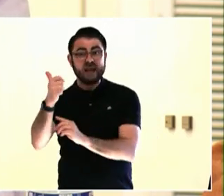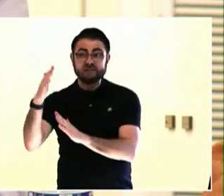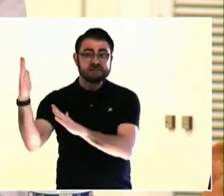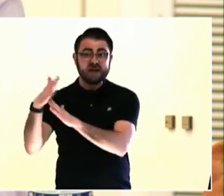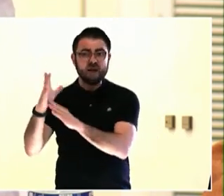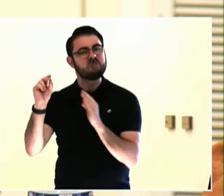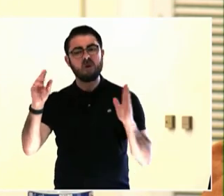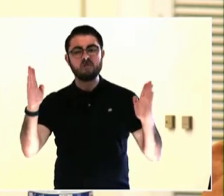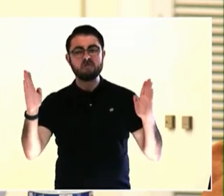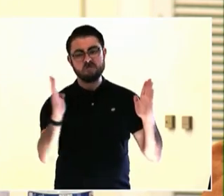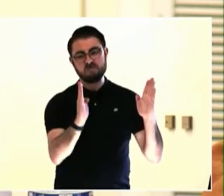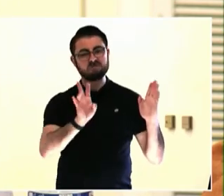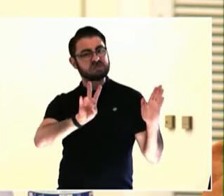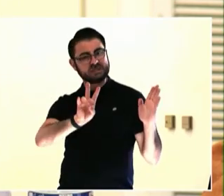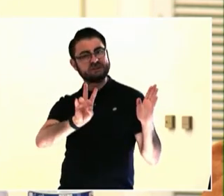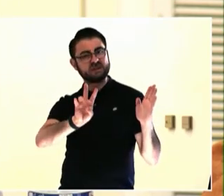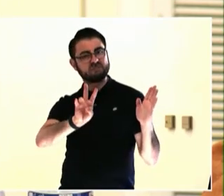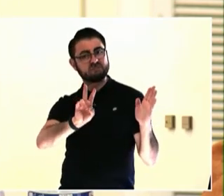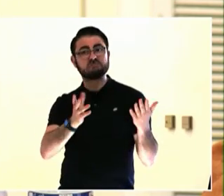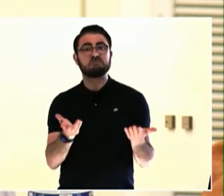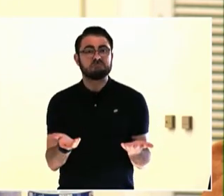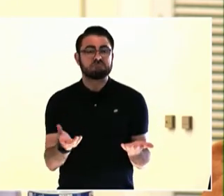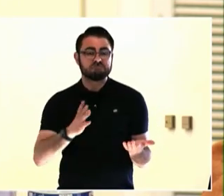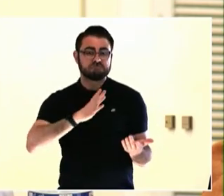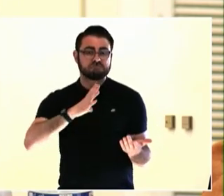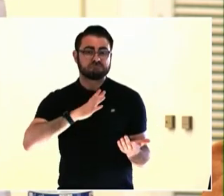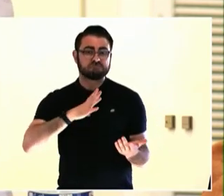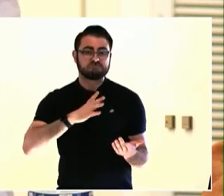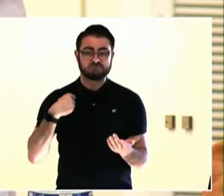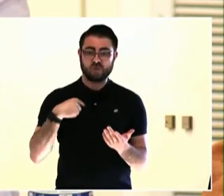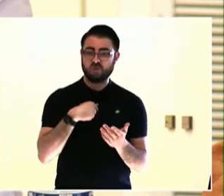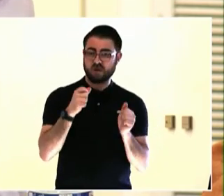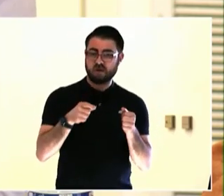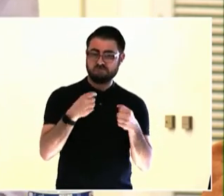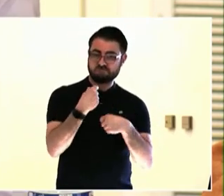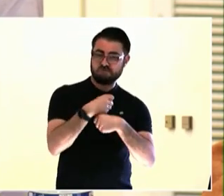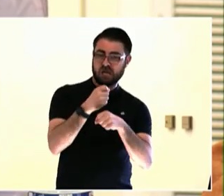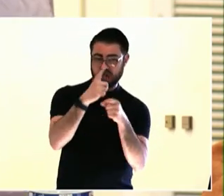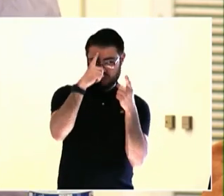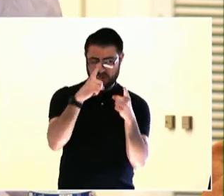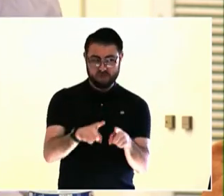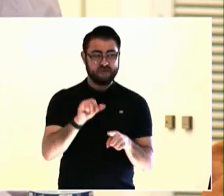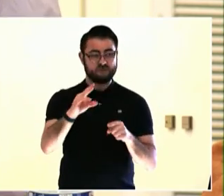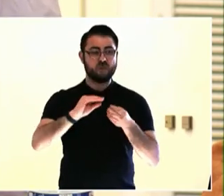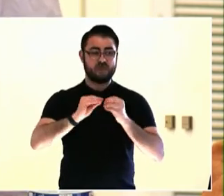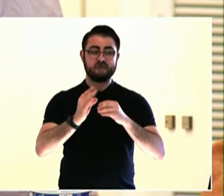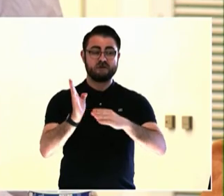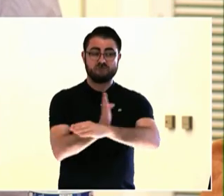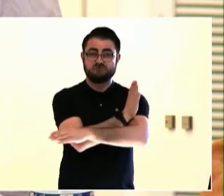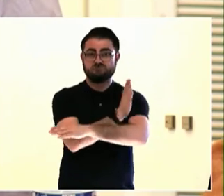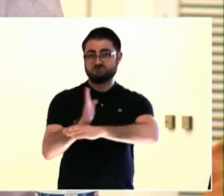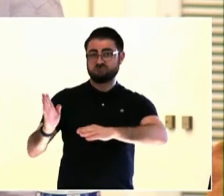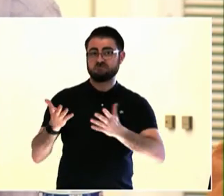[indiscernible] Bryna does those for fun. So very quickly, because we have